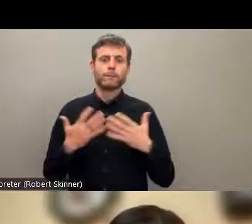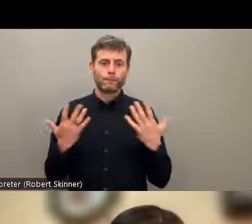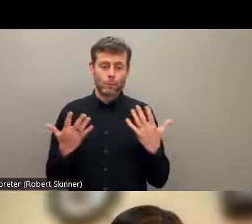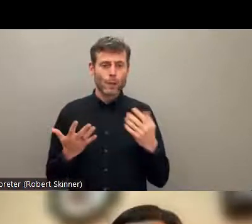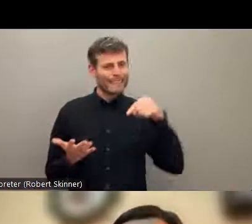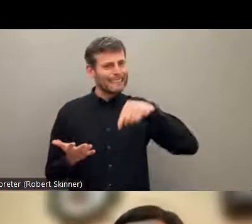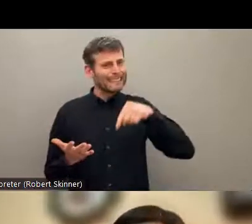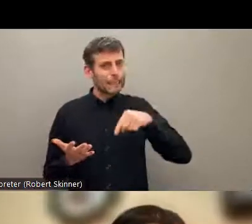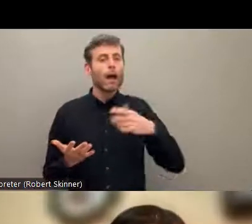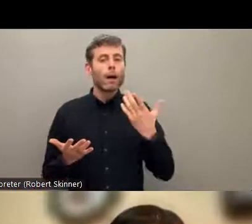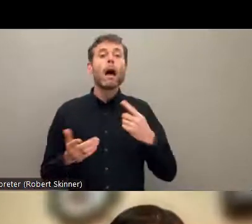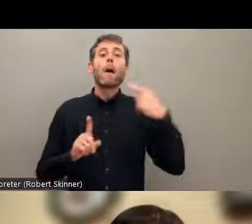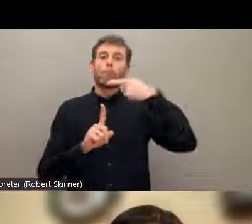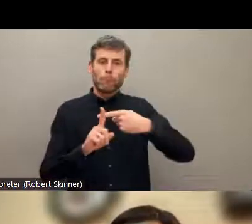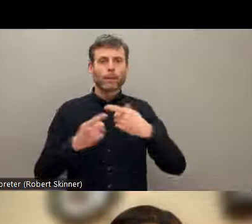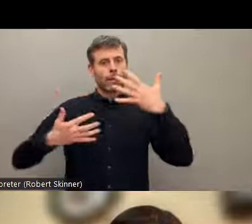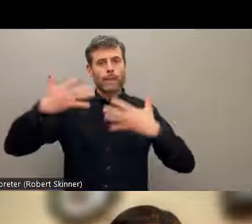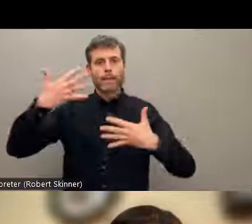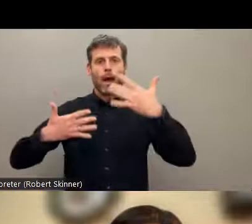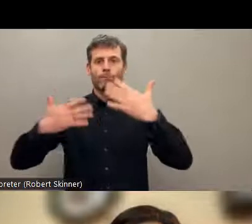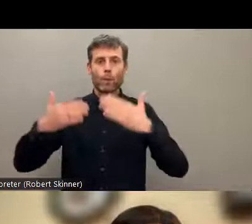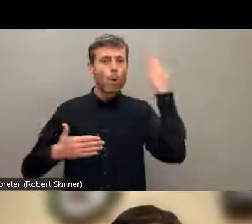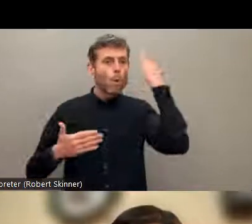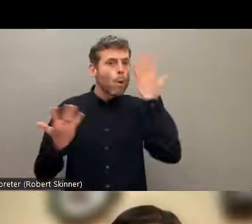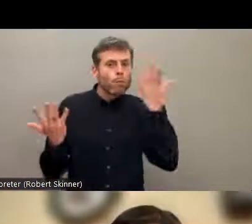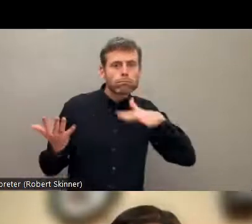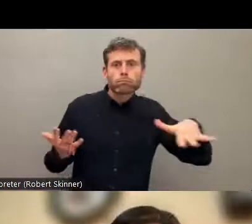grated data, intersectional approach, partnership, collaboration